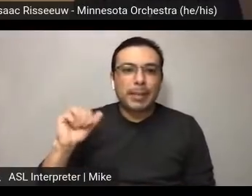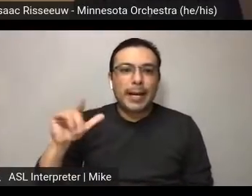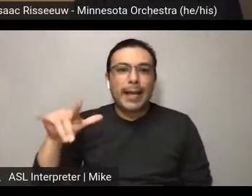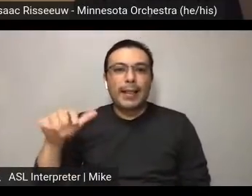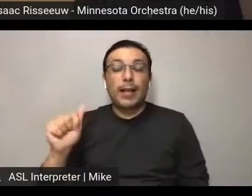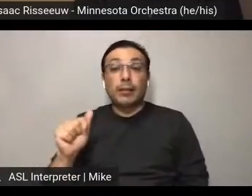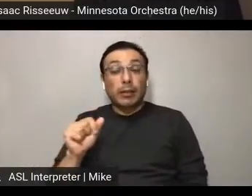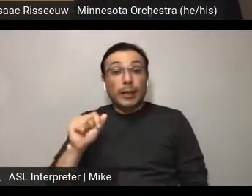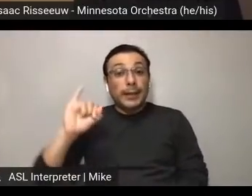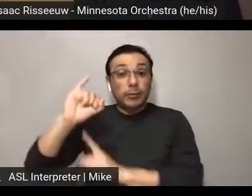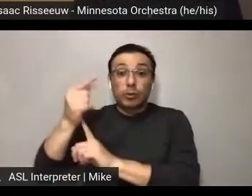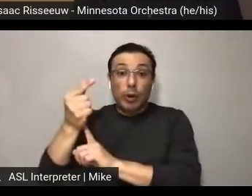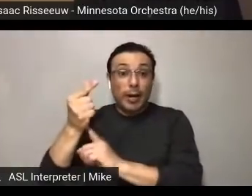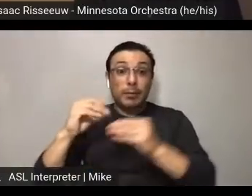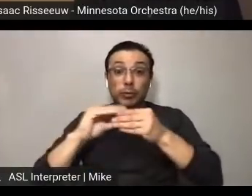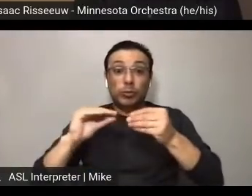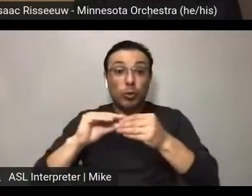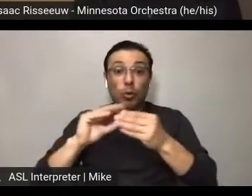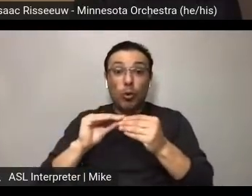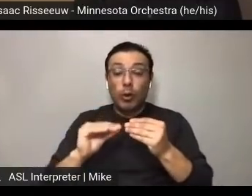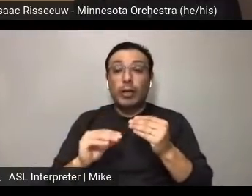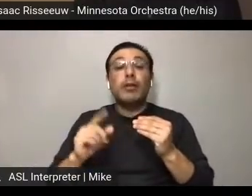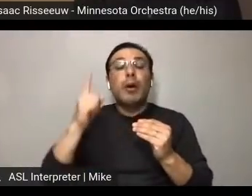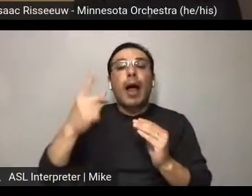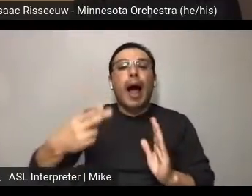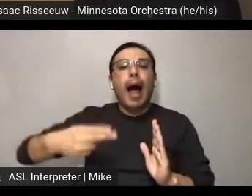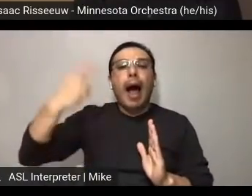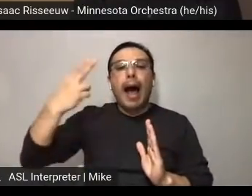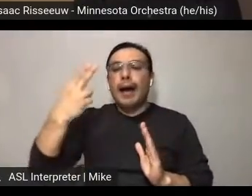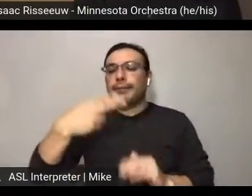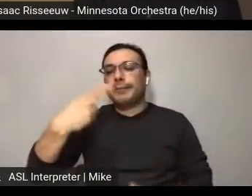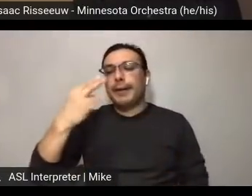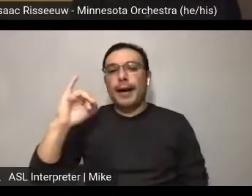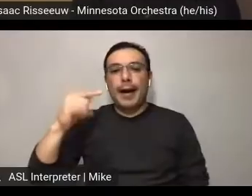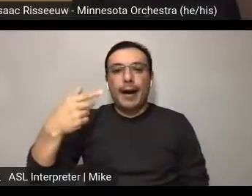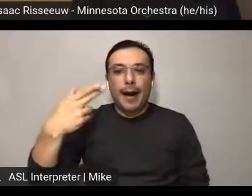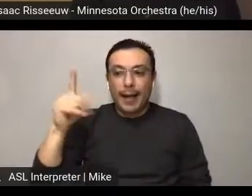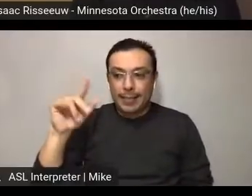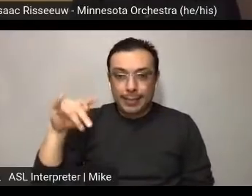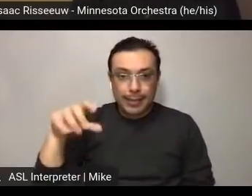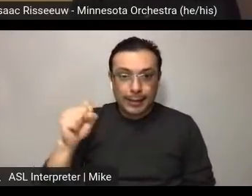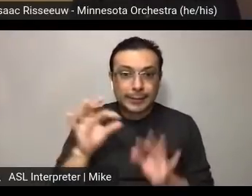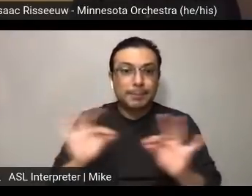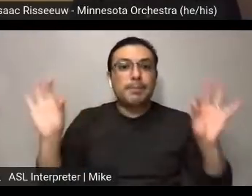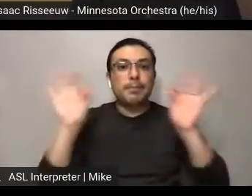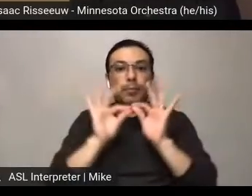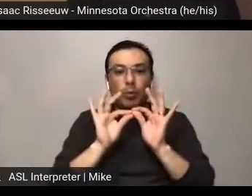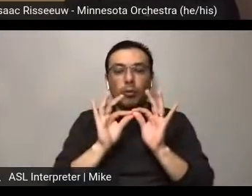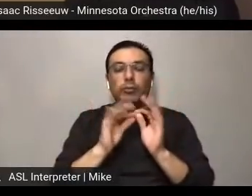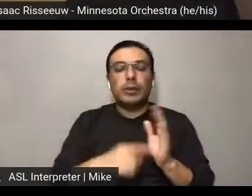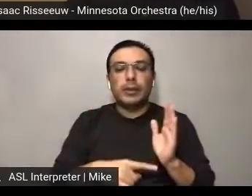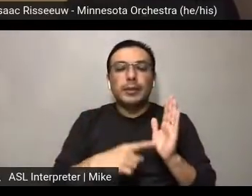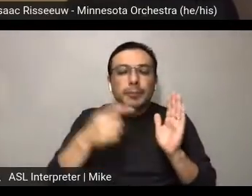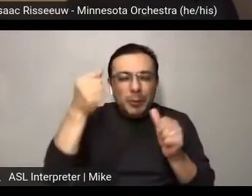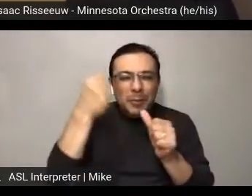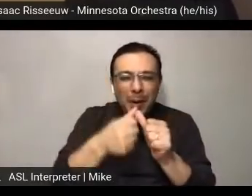And again, Instagram Story Highlights is a big piece of that. I think for one of them, the antiracist like, what's your vision of an antiracist